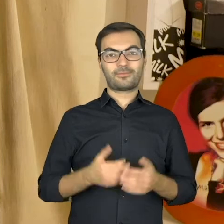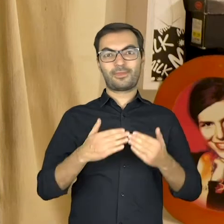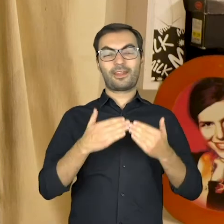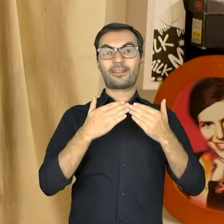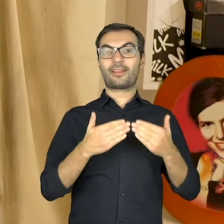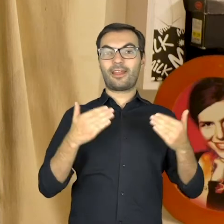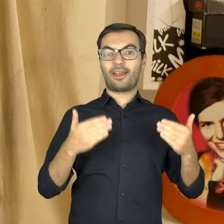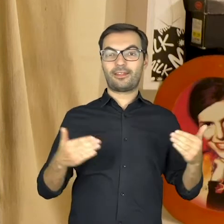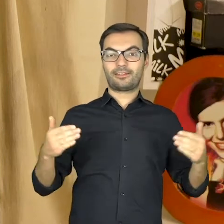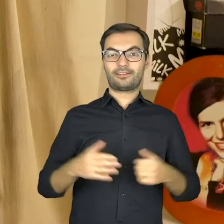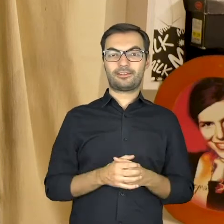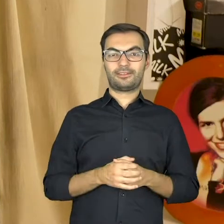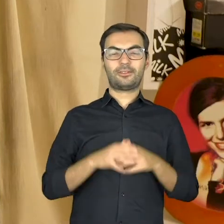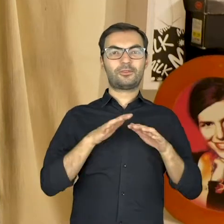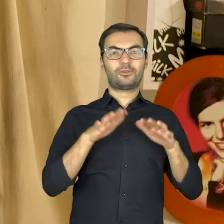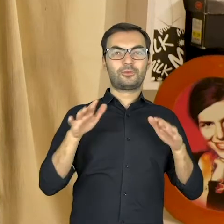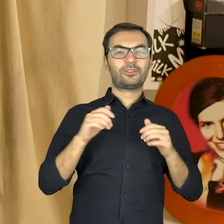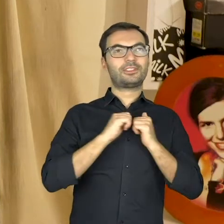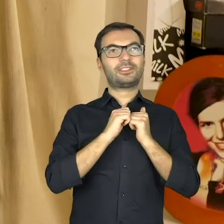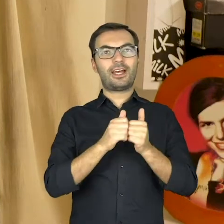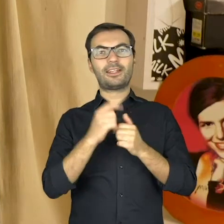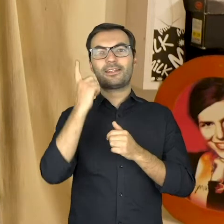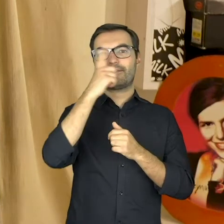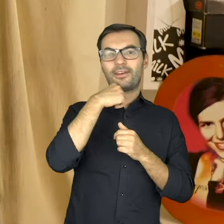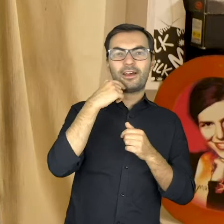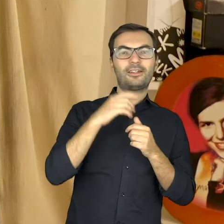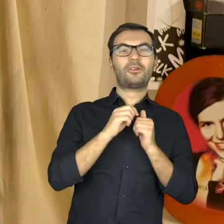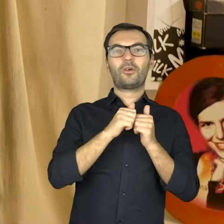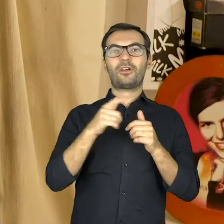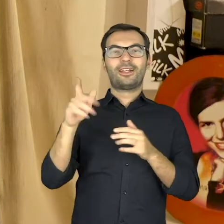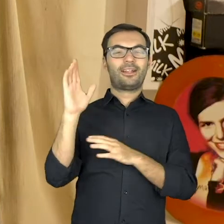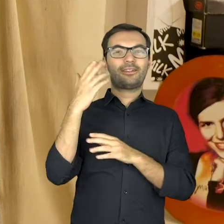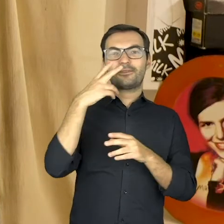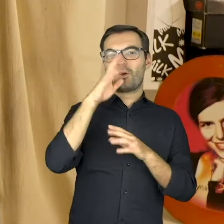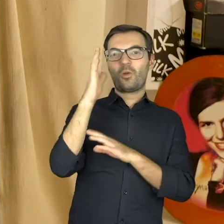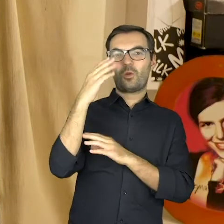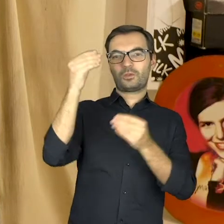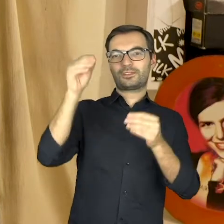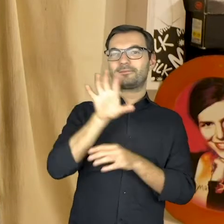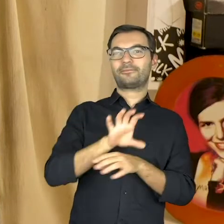In Theatre there are so many expressions, characters and faces of the people looking in the theatrical mirror.